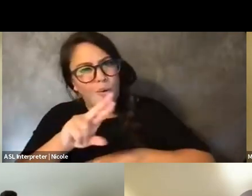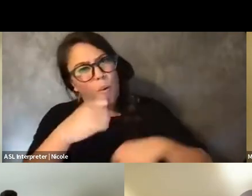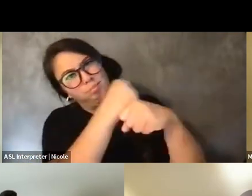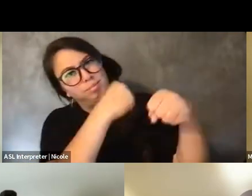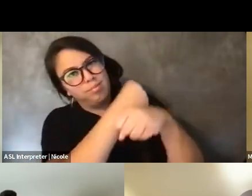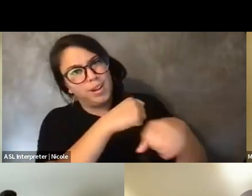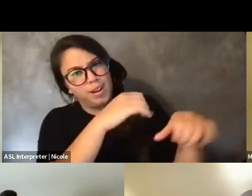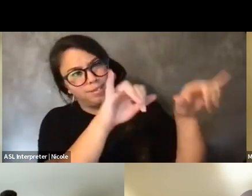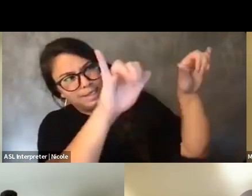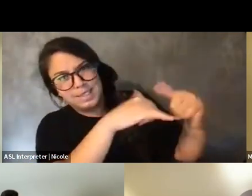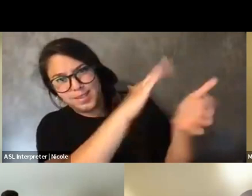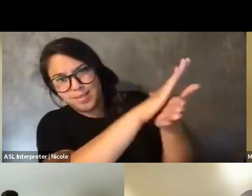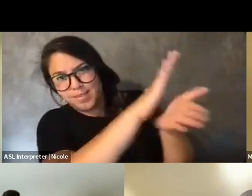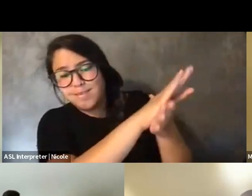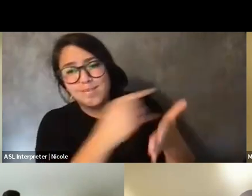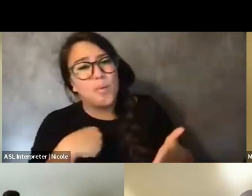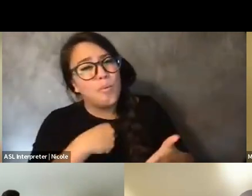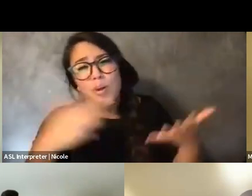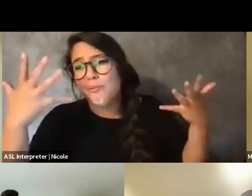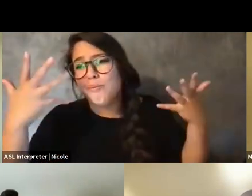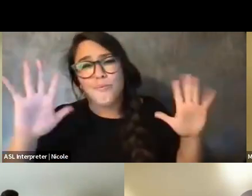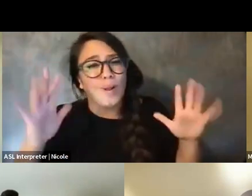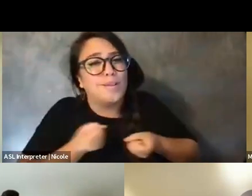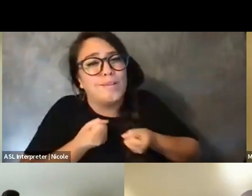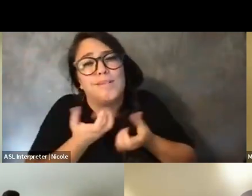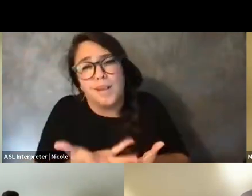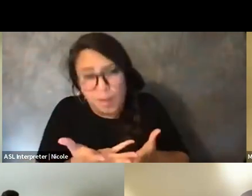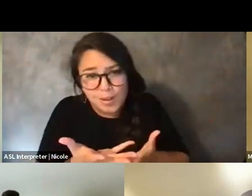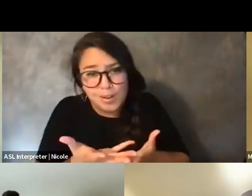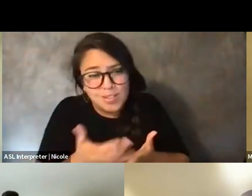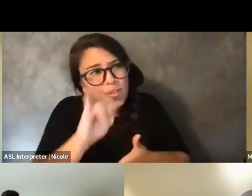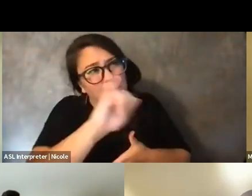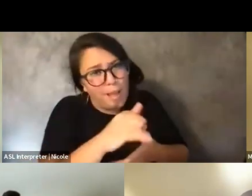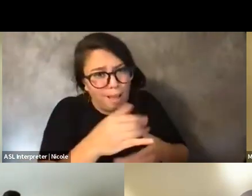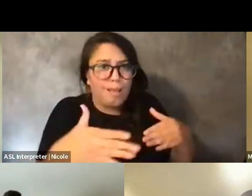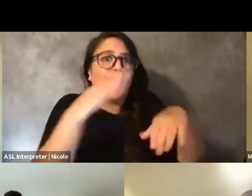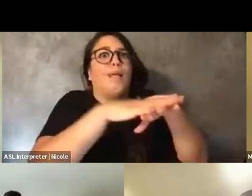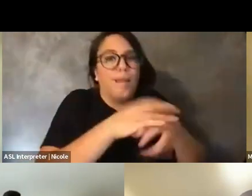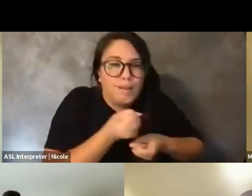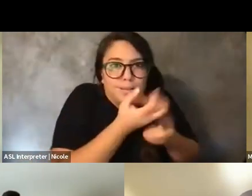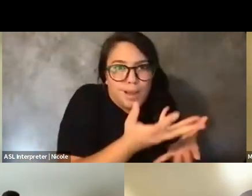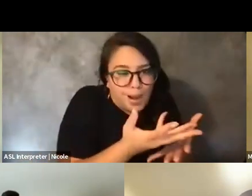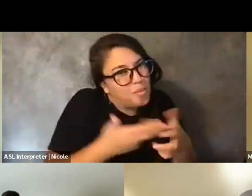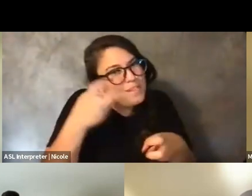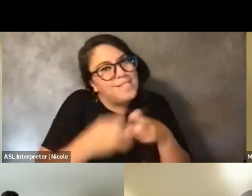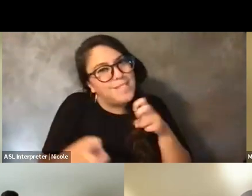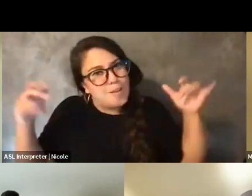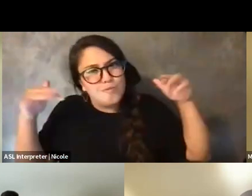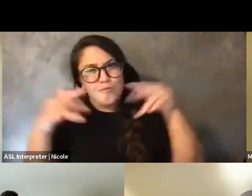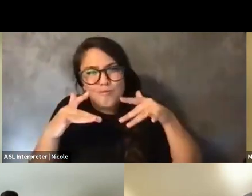we're already always drained and so that was even more draining. And so, it's just really hard to get together and, like, do things with each other